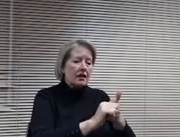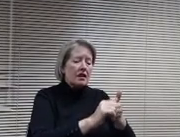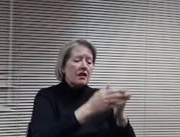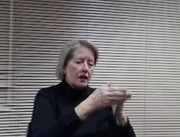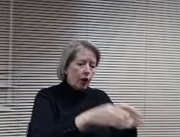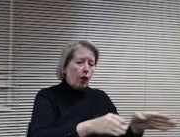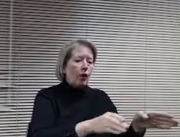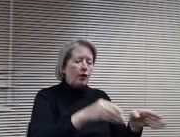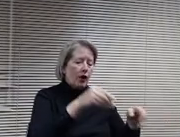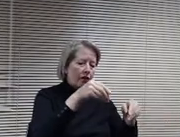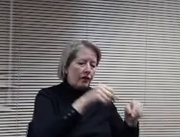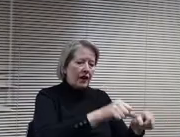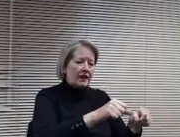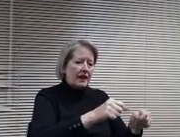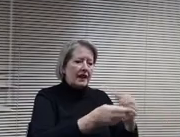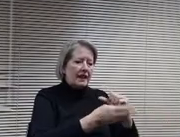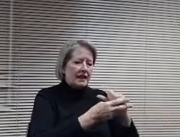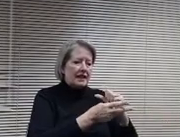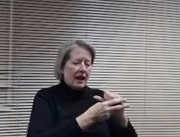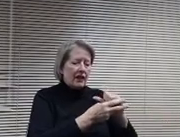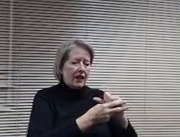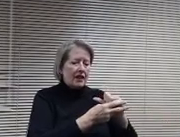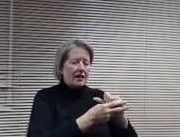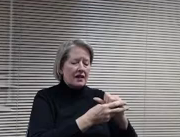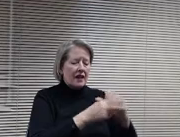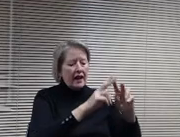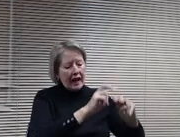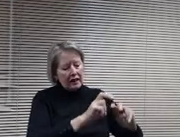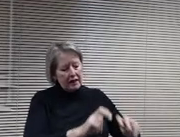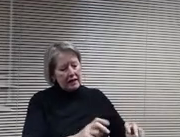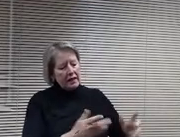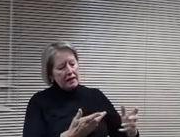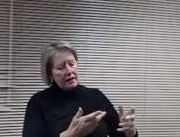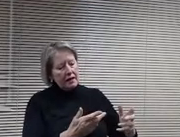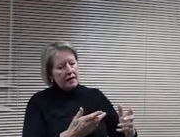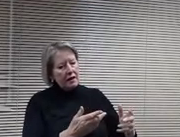analysis that I had done. So there's some compelling financial reasons to do it.